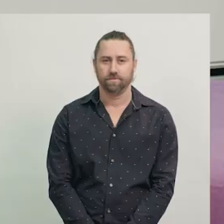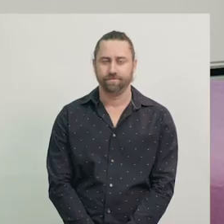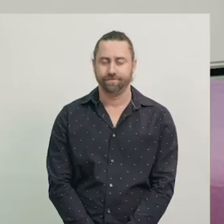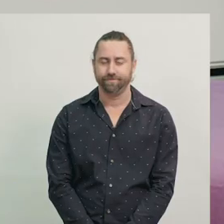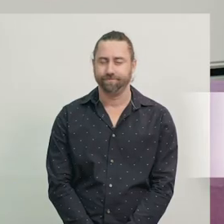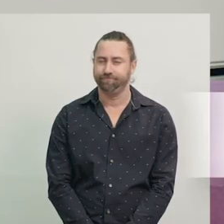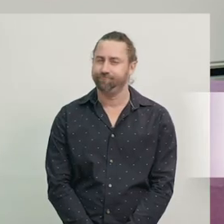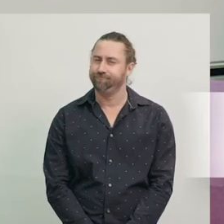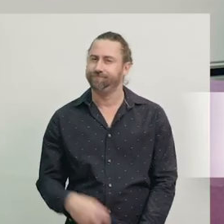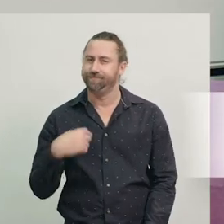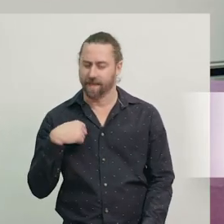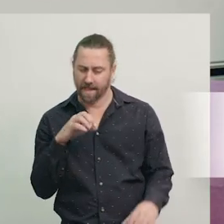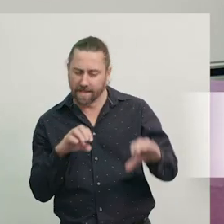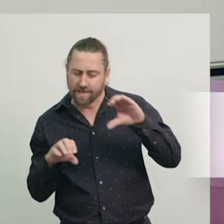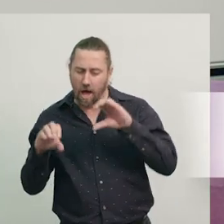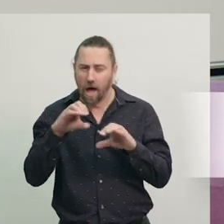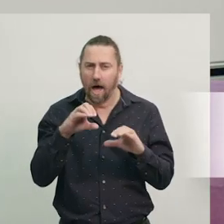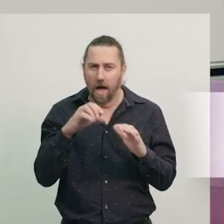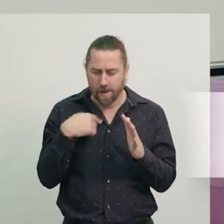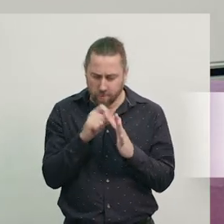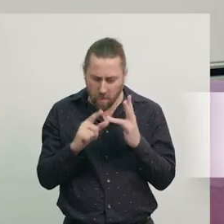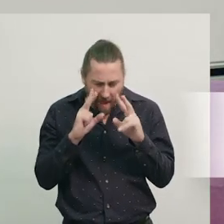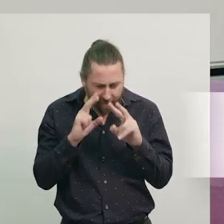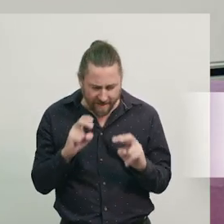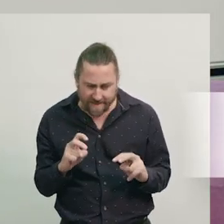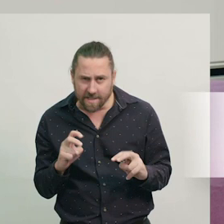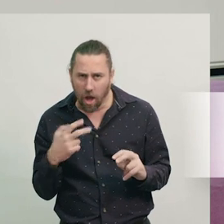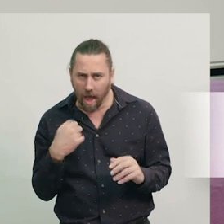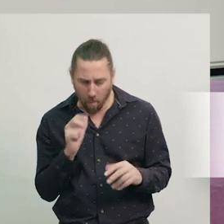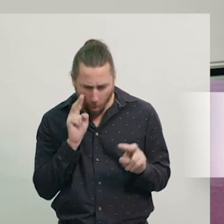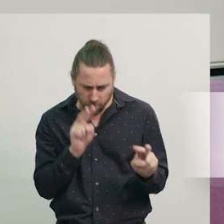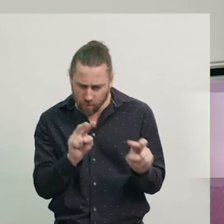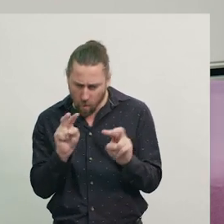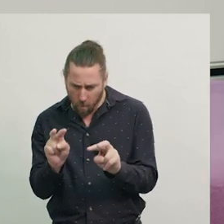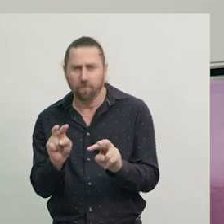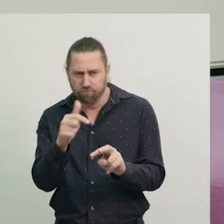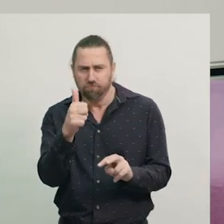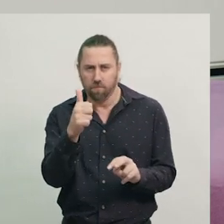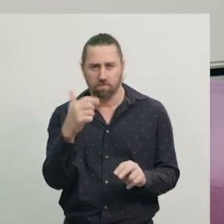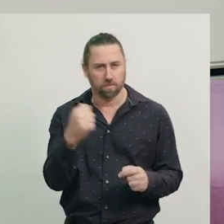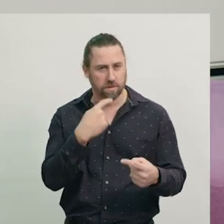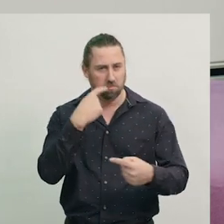When scientists carry out investigations, they not only make observations, they have to explain them. This allows them